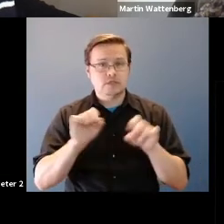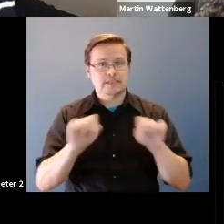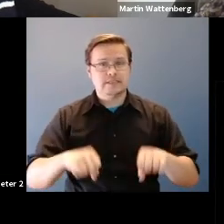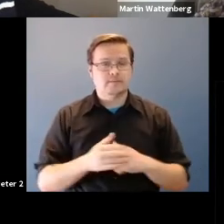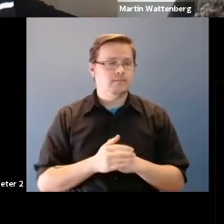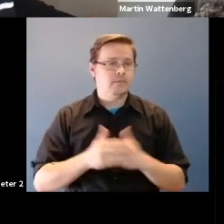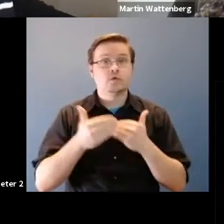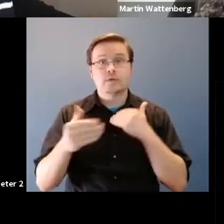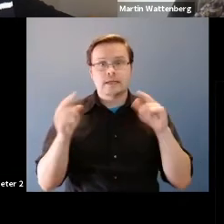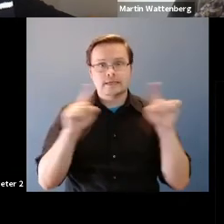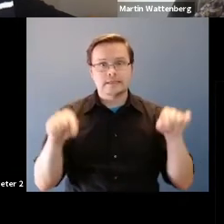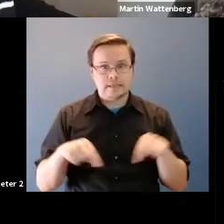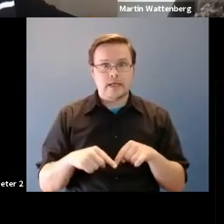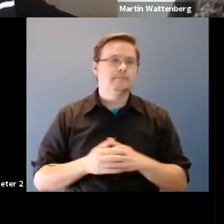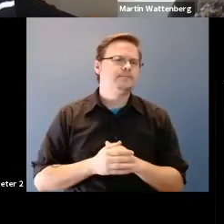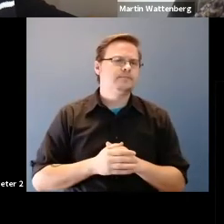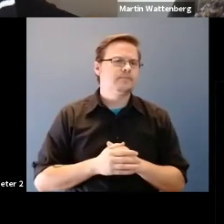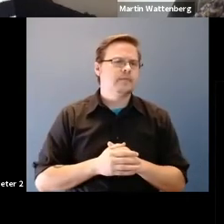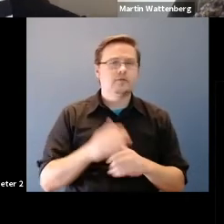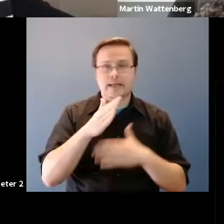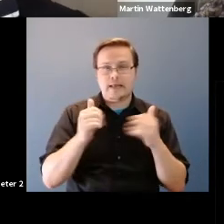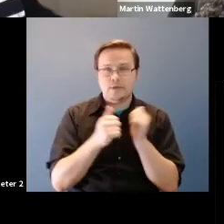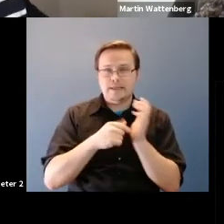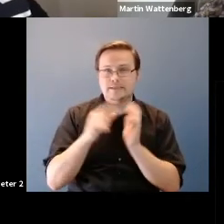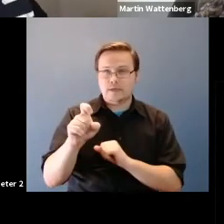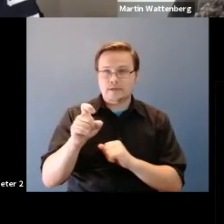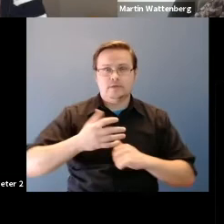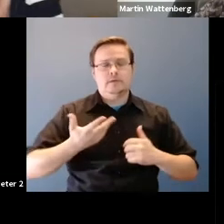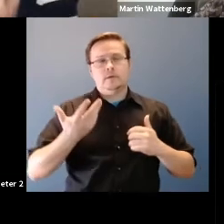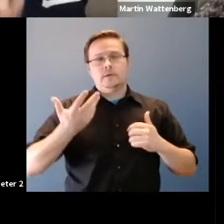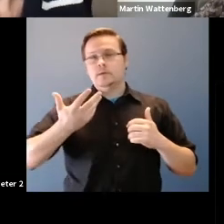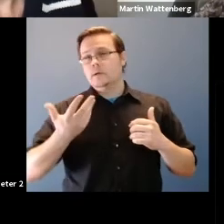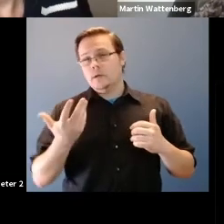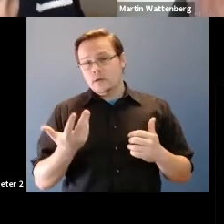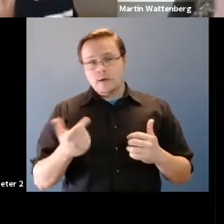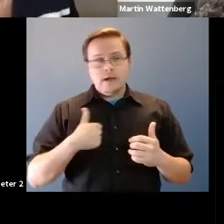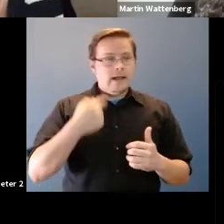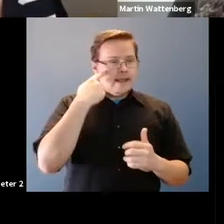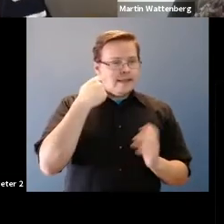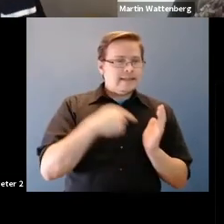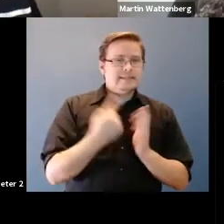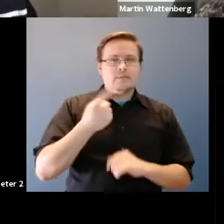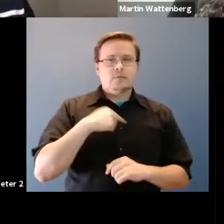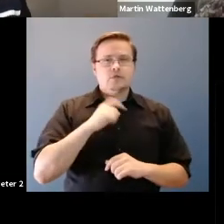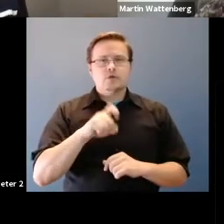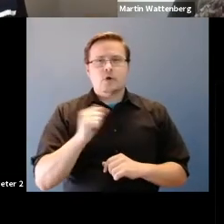Martin Wattenberg: You know we'll just end with this for the question of what I think this is something that we all should be contemplating, how do we design.